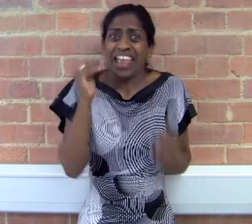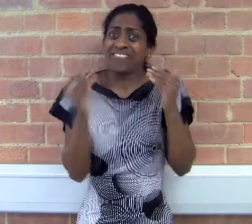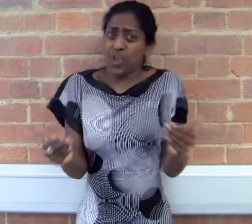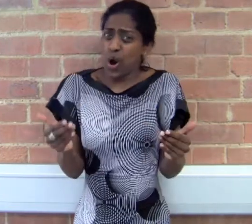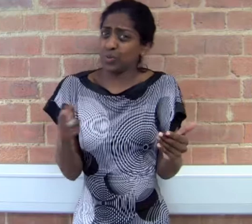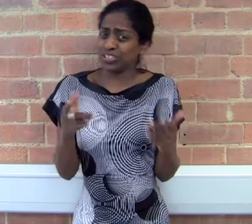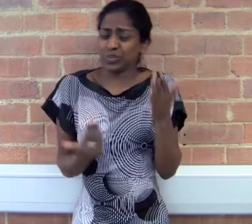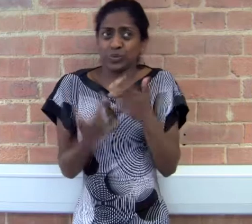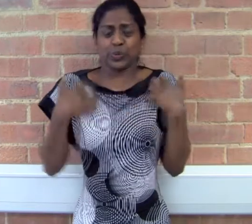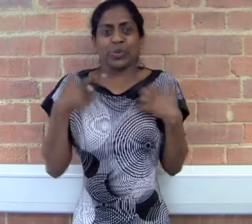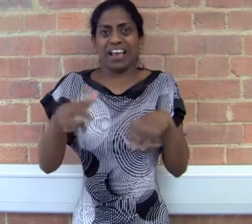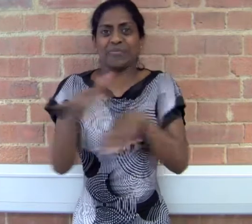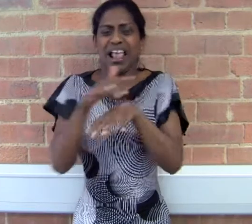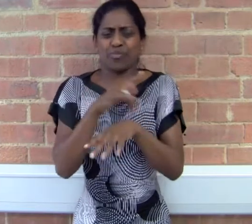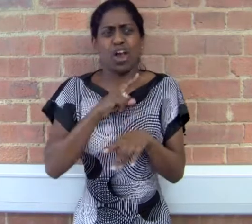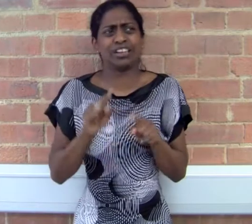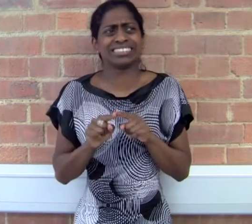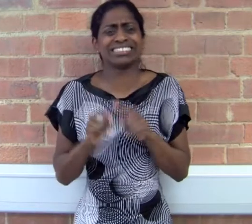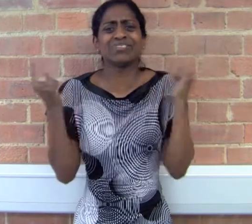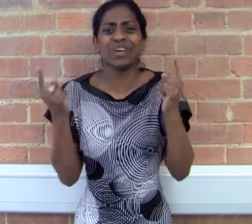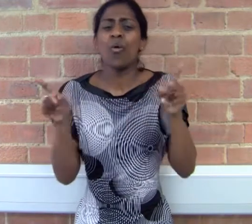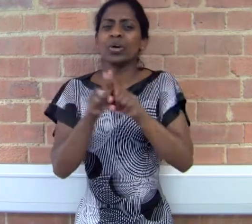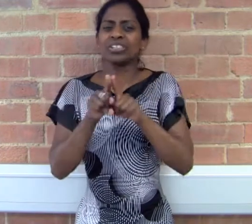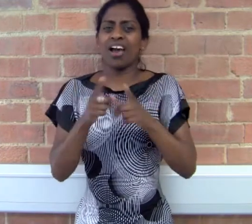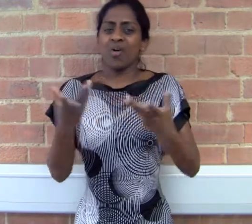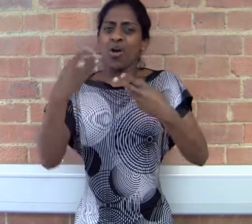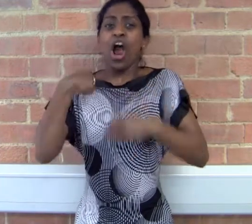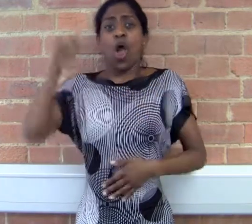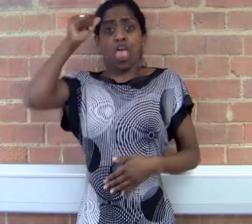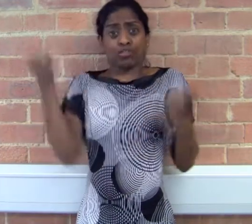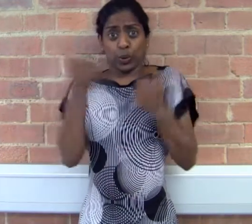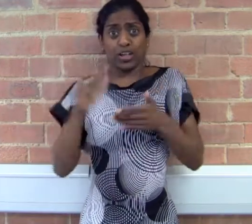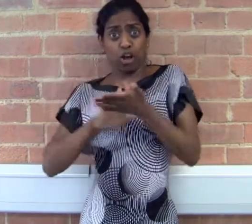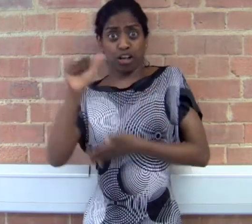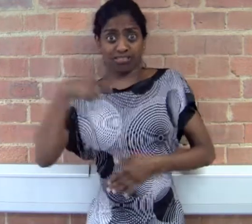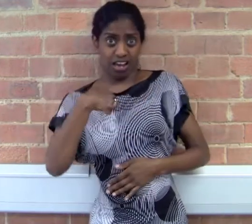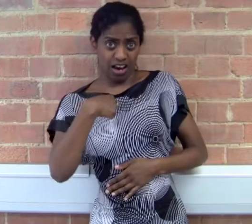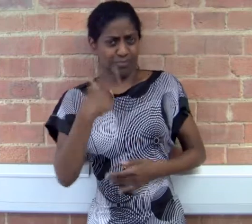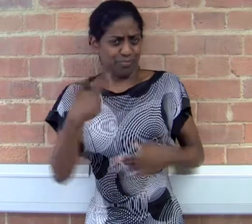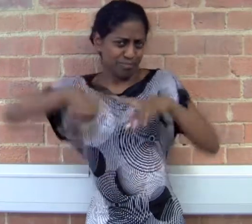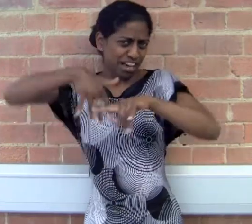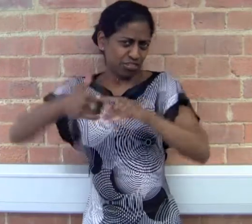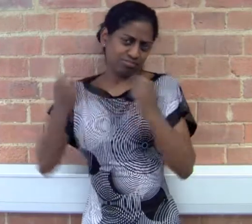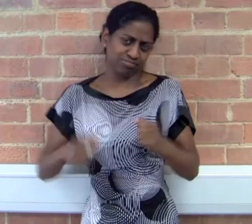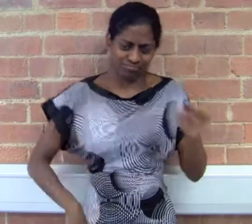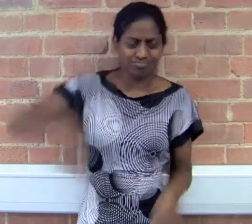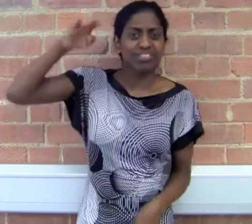I'm excited and looking forward to performing the play because its very different. Also, I am familiar with the culture as I have a strong Sri Lankan background. My family grew up there.